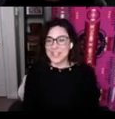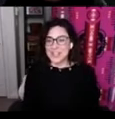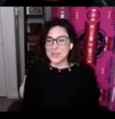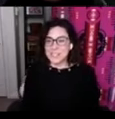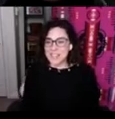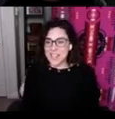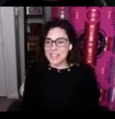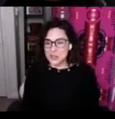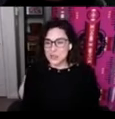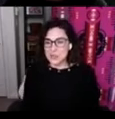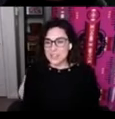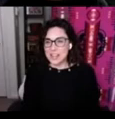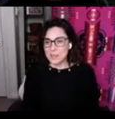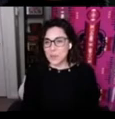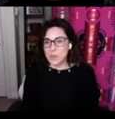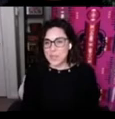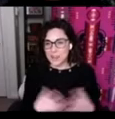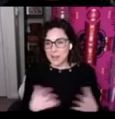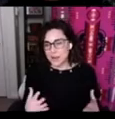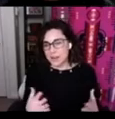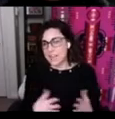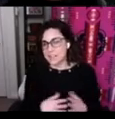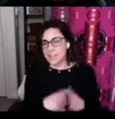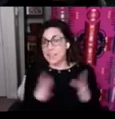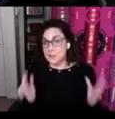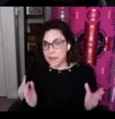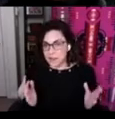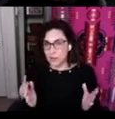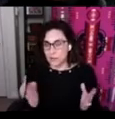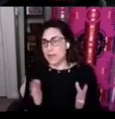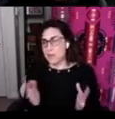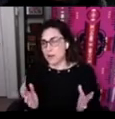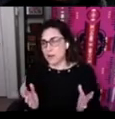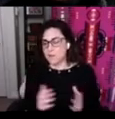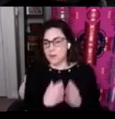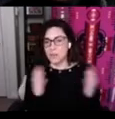So this slide shows what we think about as the theoretical framework for the